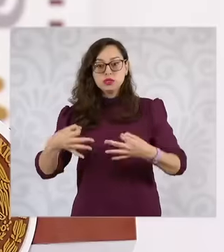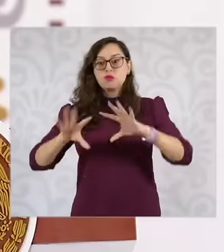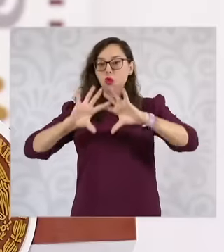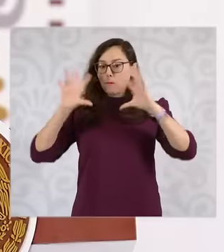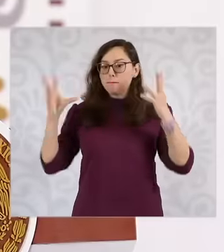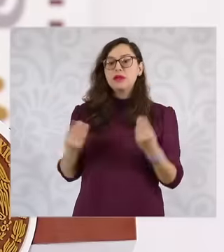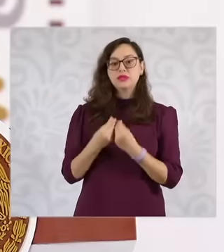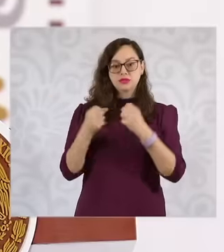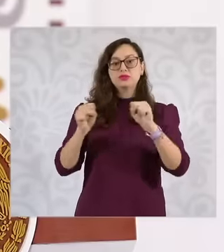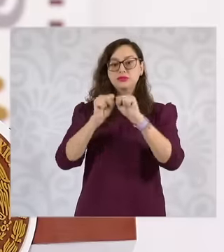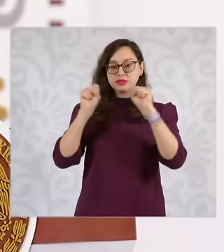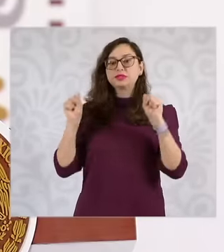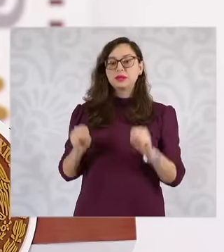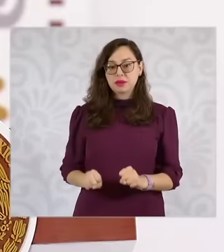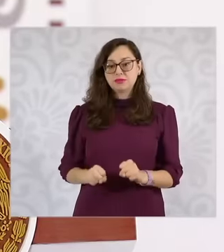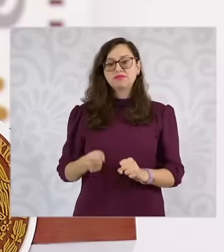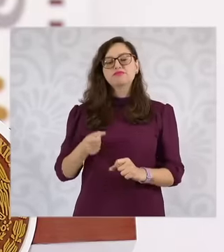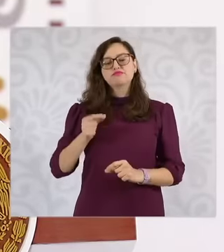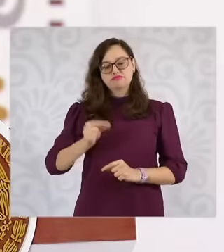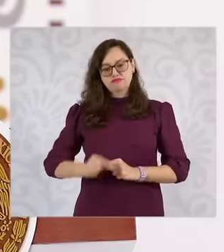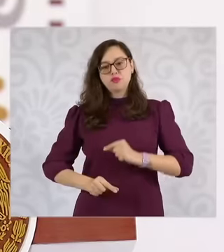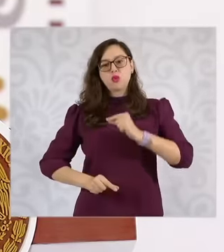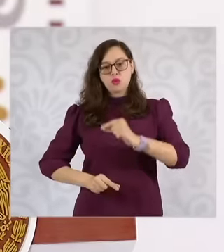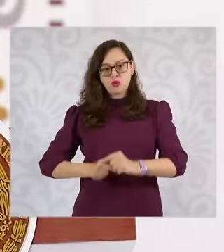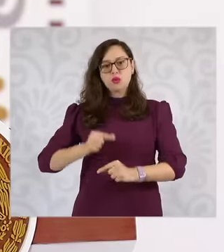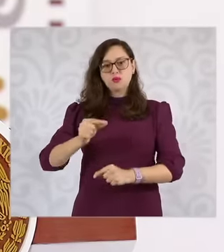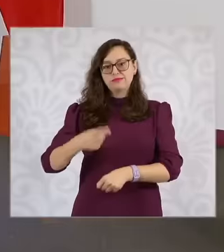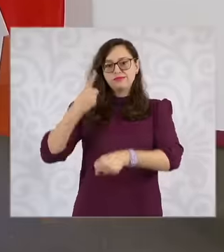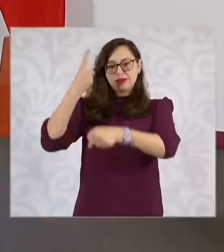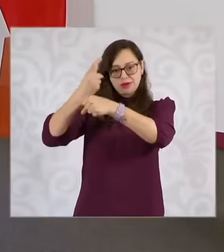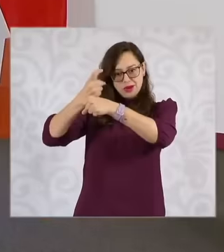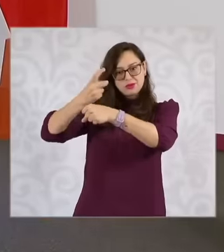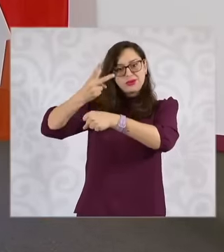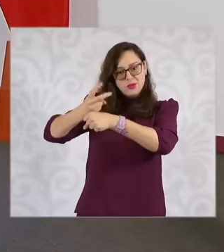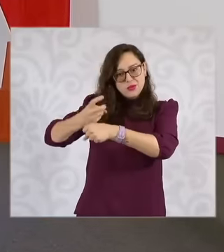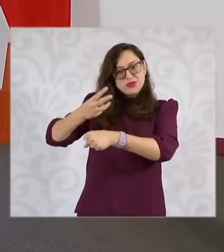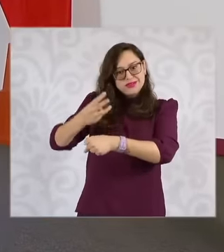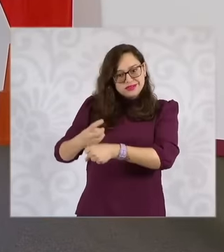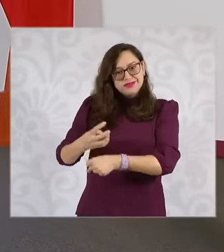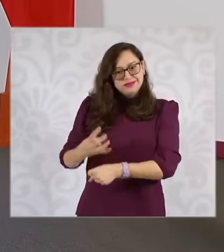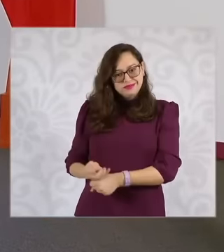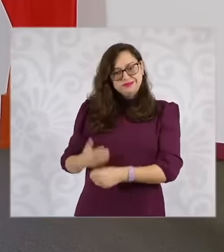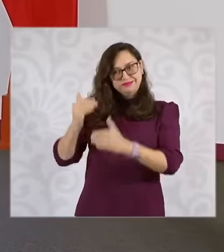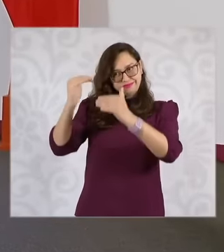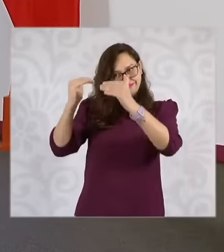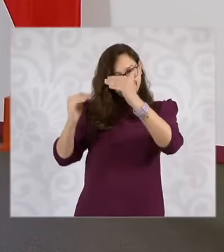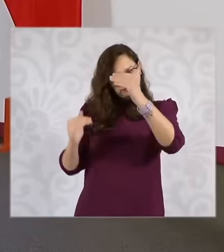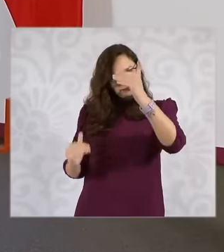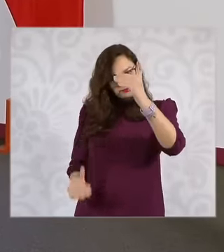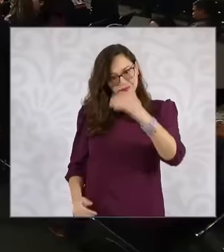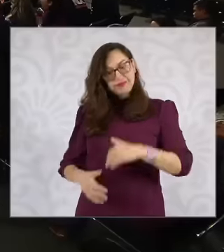justice system in our country, but let's go first. For the first and good thing regarding the conferences